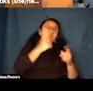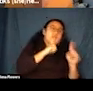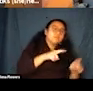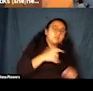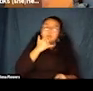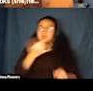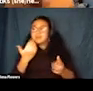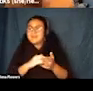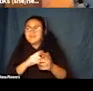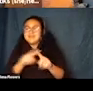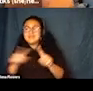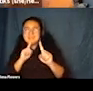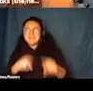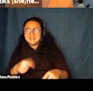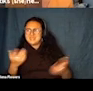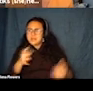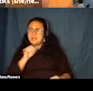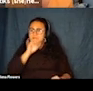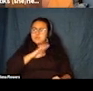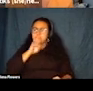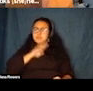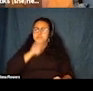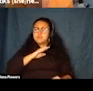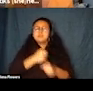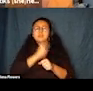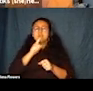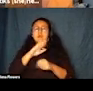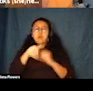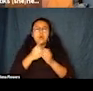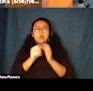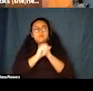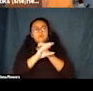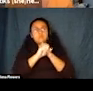So we make sure that all of the publicity materials we send out have a lot of information about like if you